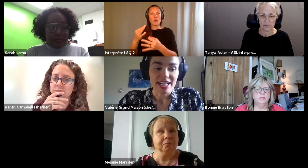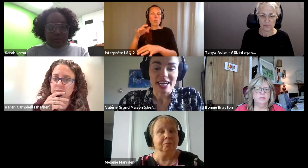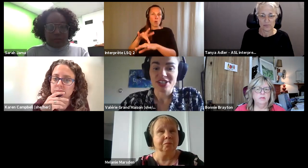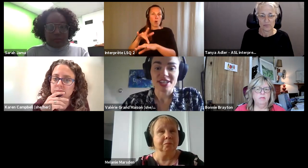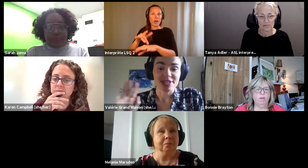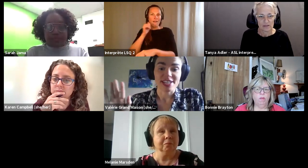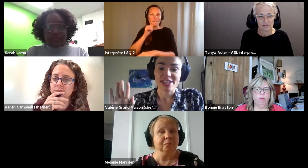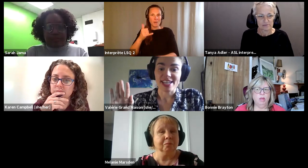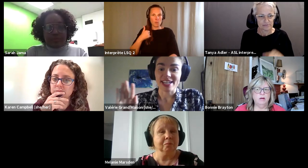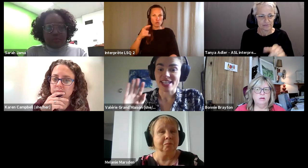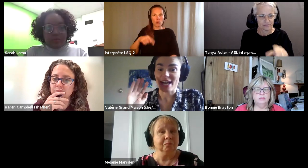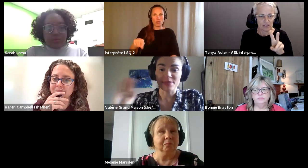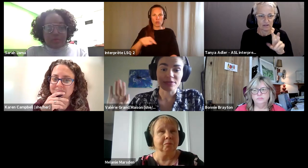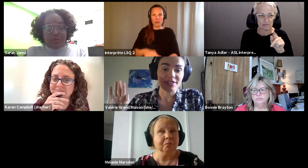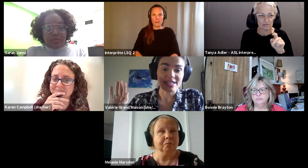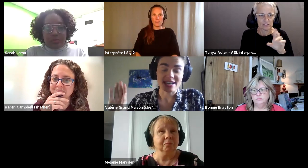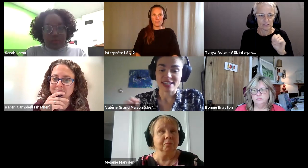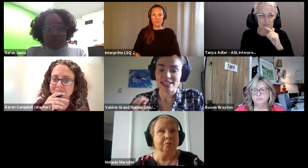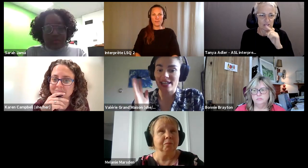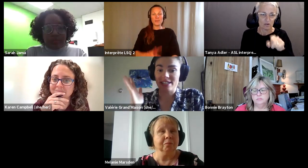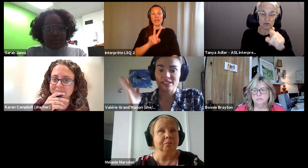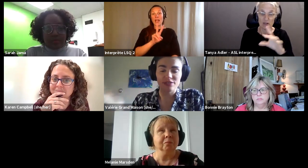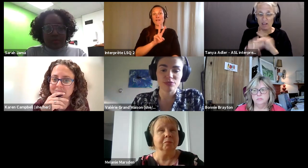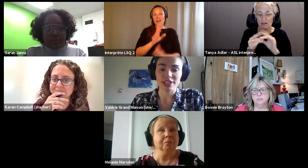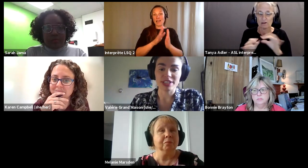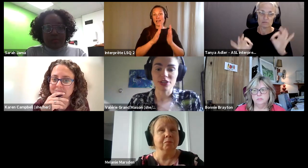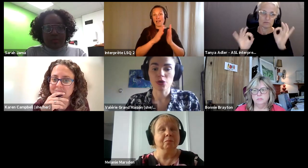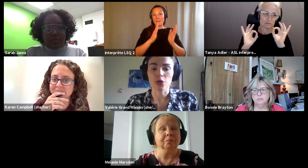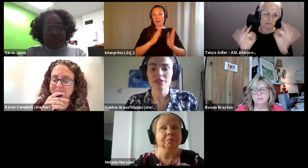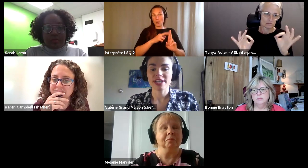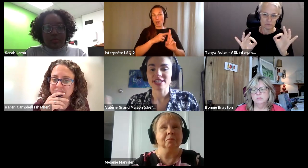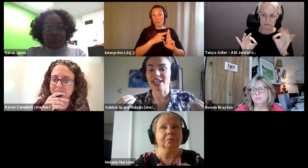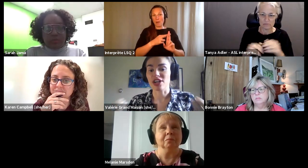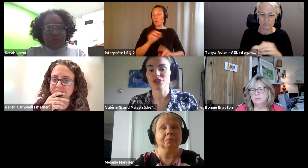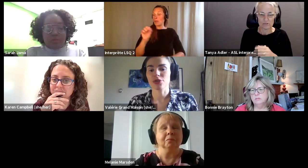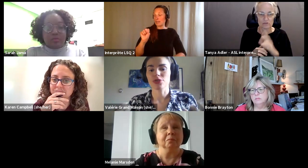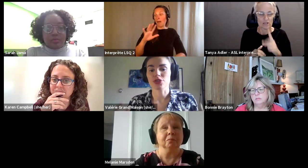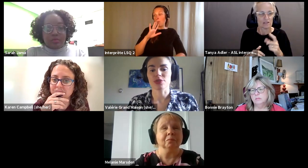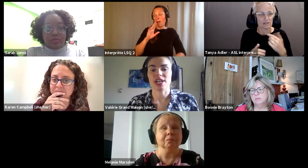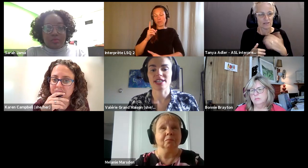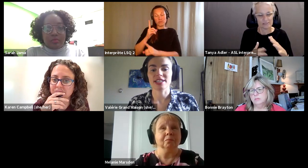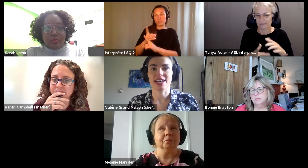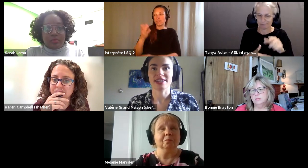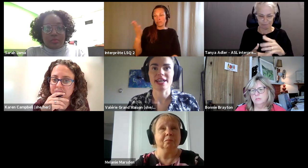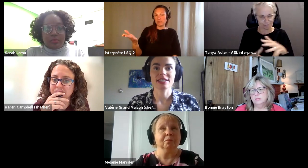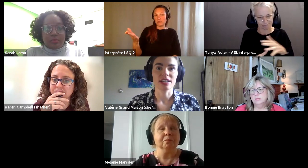Valérie Grand’Maison (she/elle): I just think what Sarah said is absolutely fantastic and really the core of it, and I also just want to add to that that.